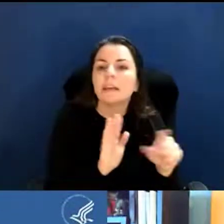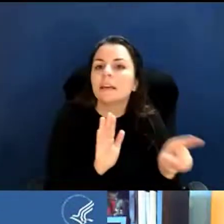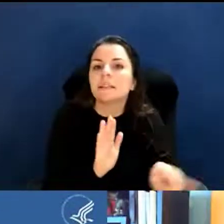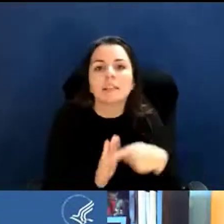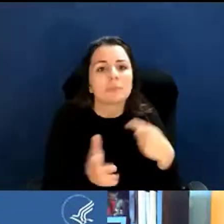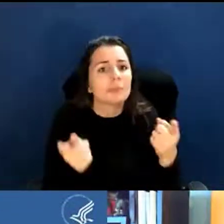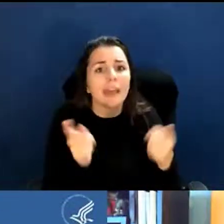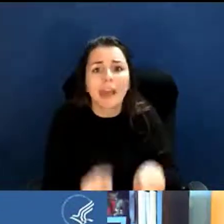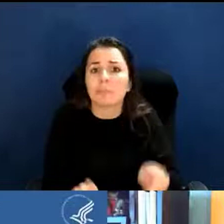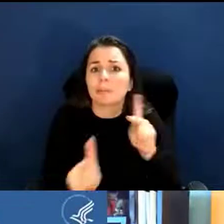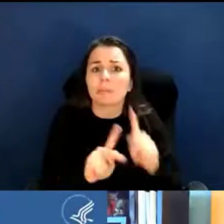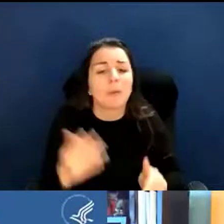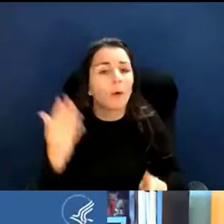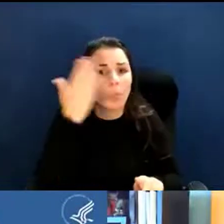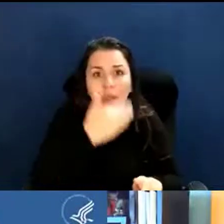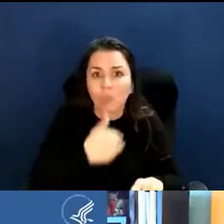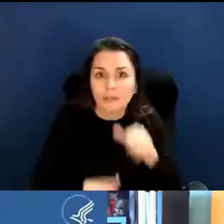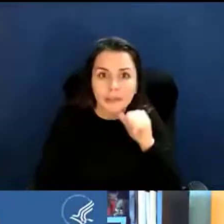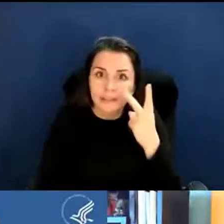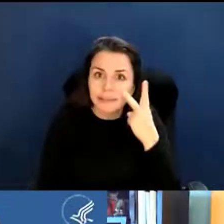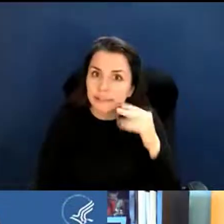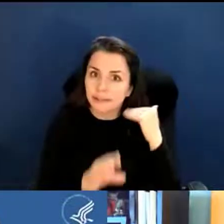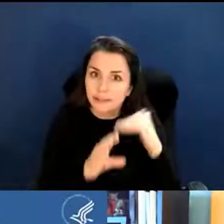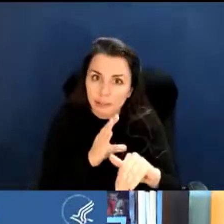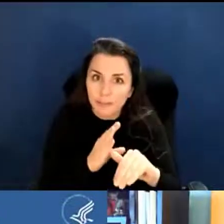there may be a reason why they weren't able to get back to you,